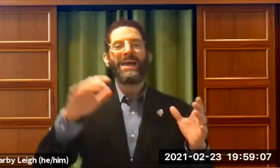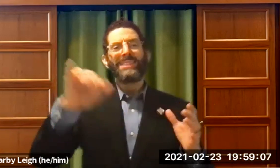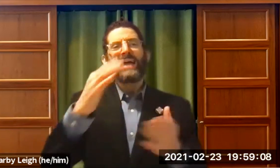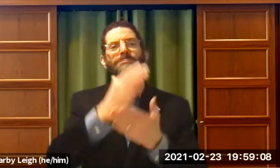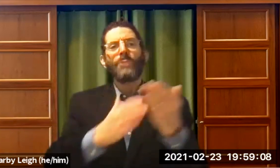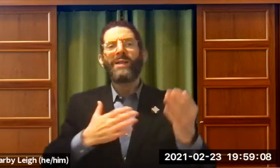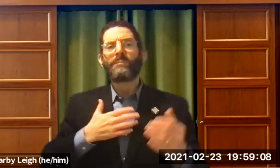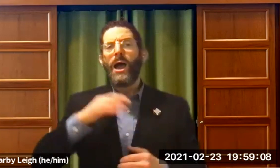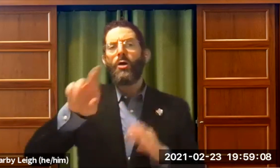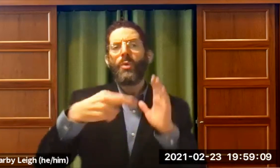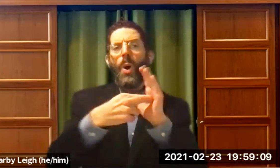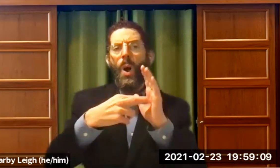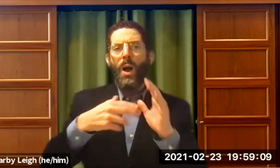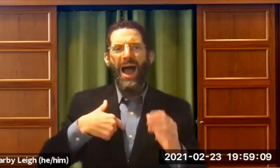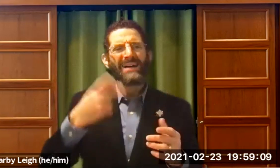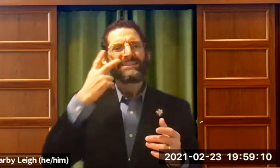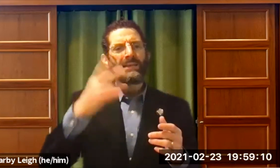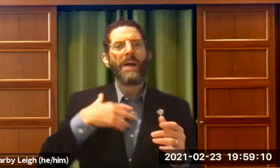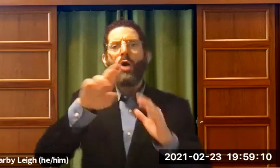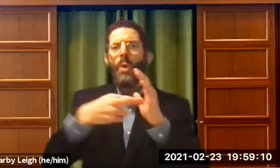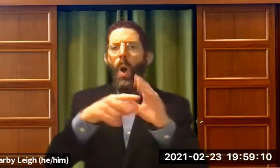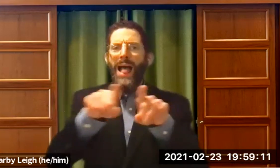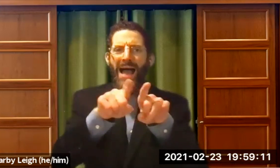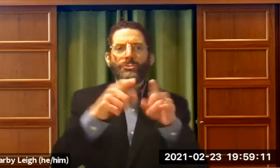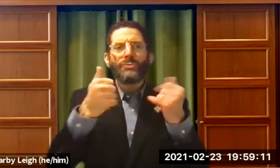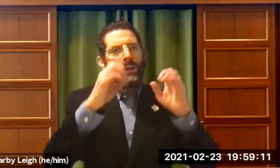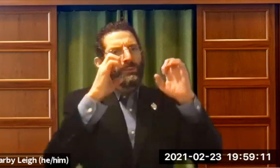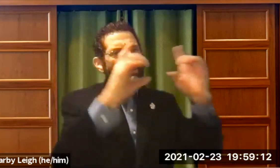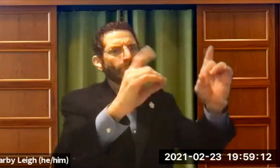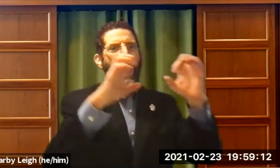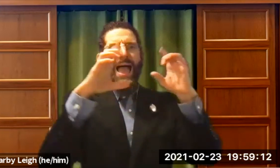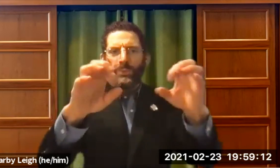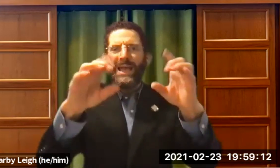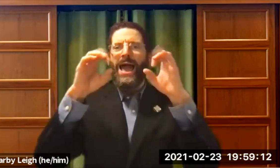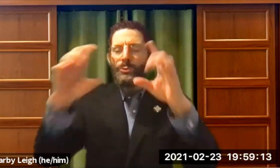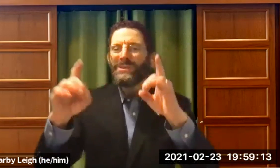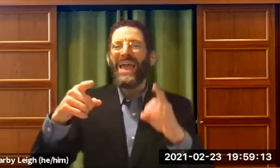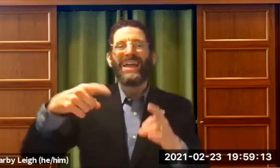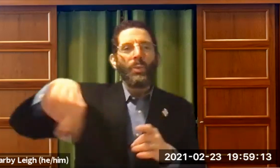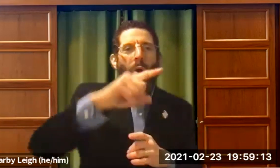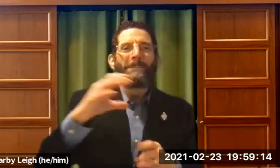realize some things are wrong. And that's part of my role. That's my role as an educator.